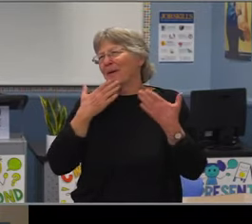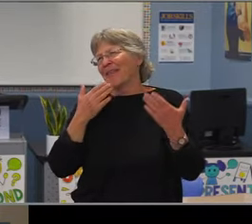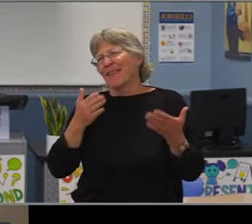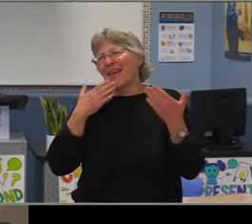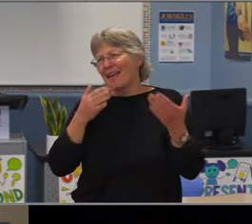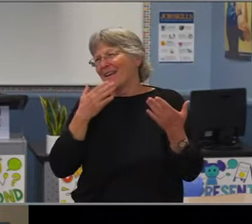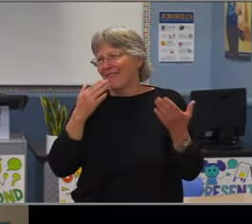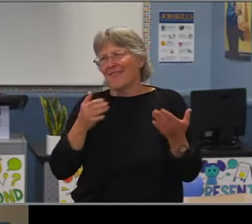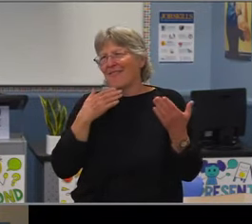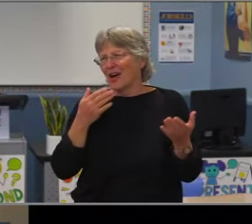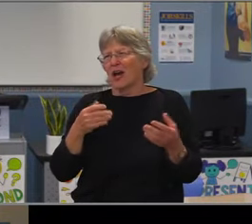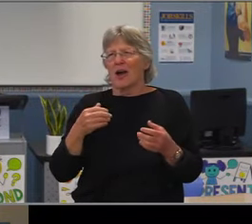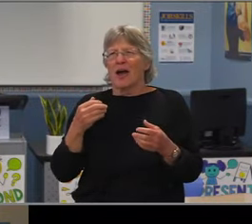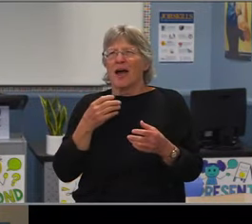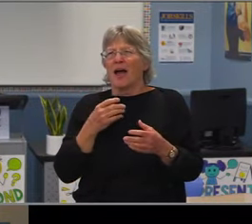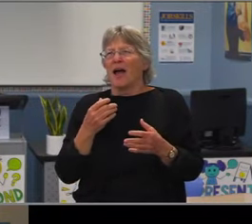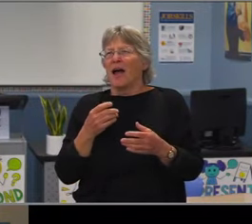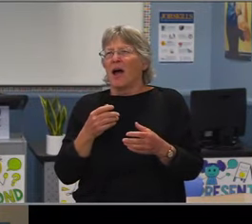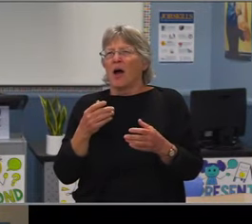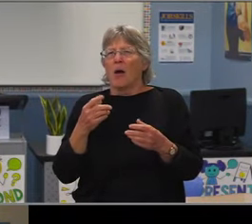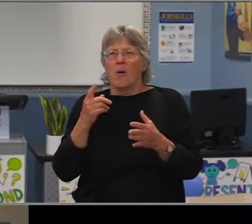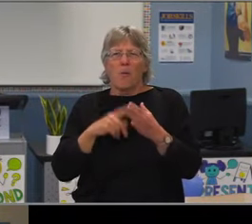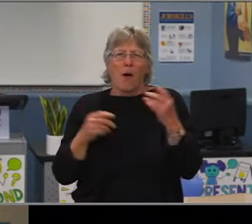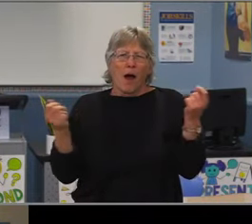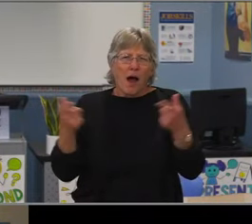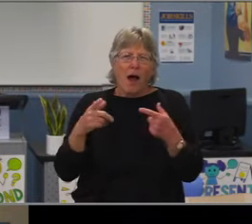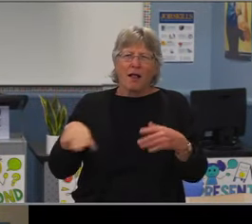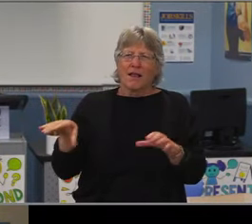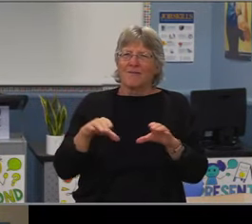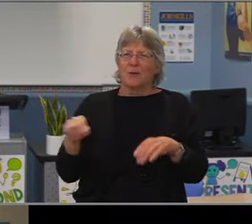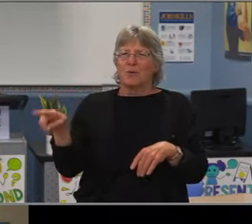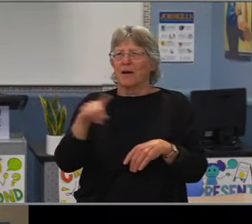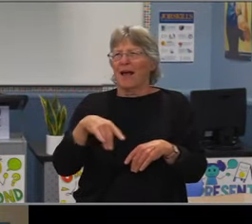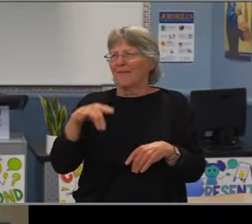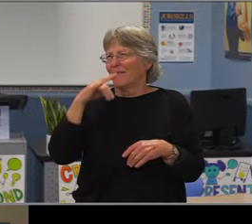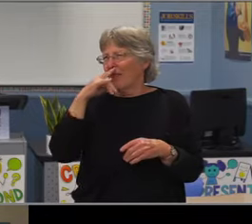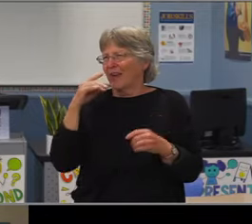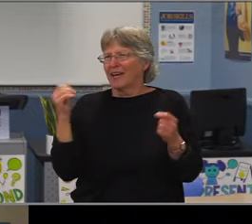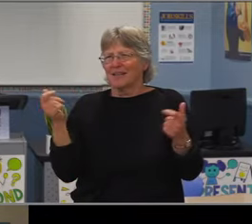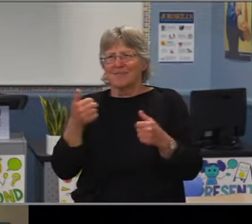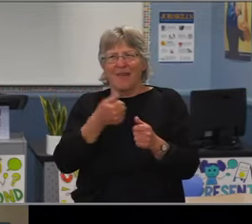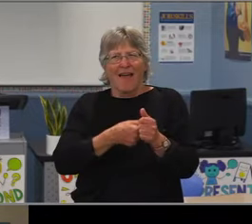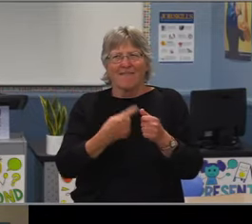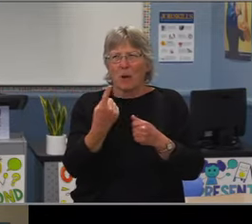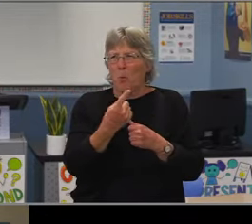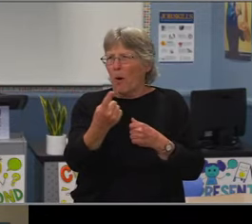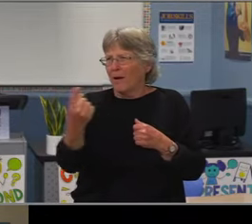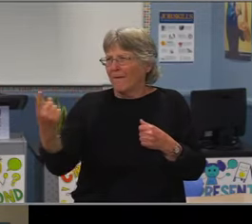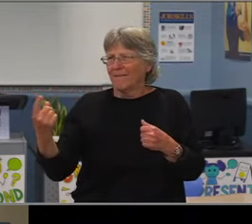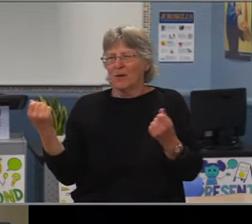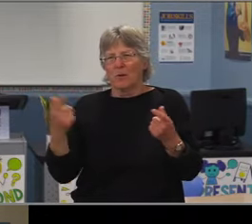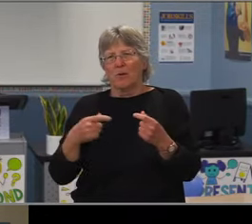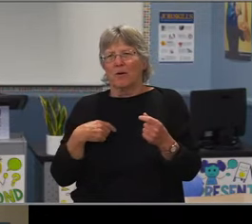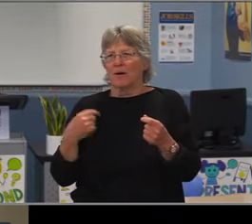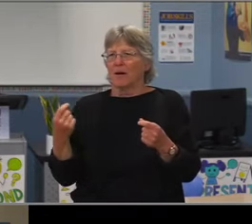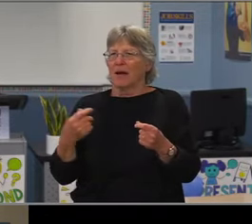Yes. Dr. Benitez. Just one brief announcement Madam president, Drake Park is having a food drive